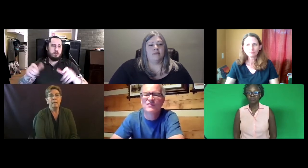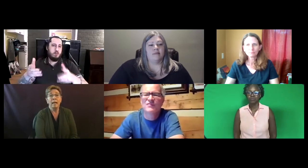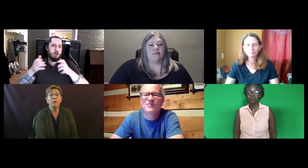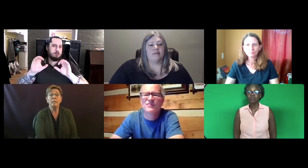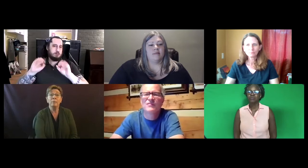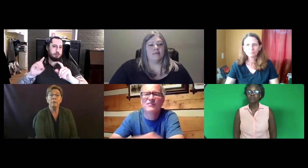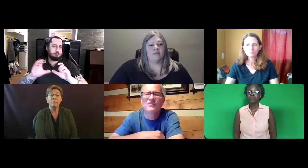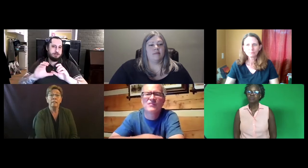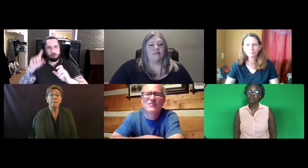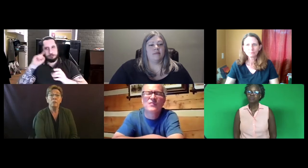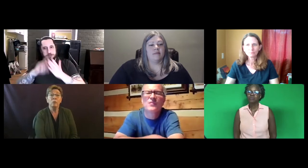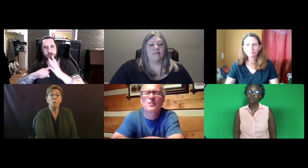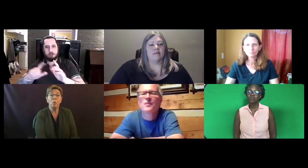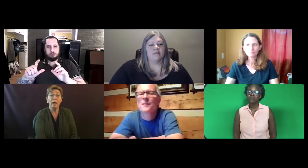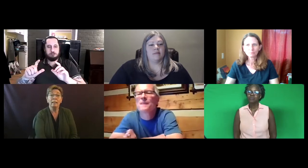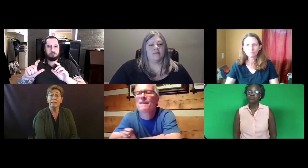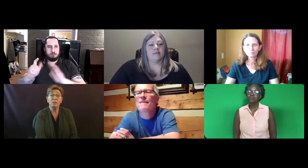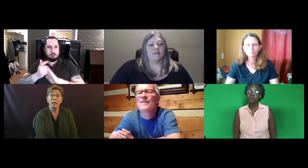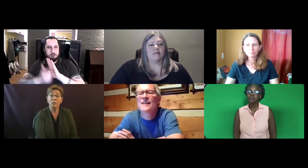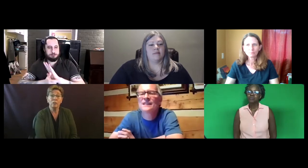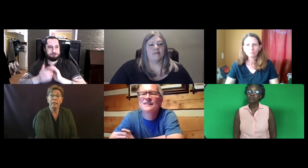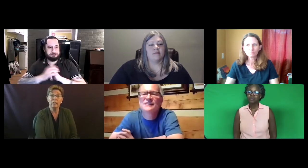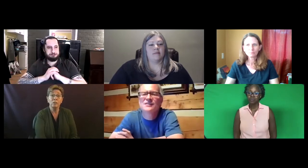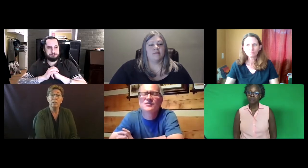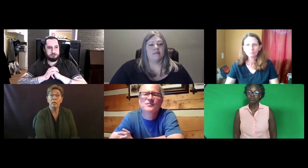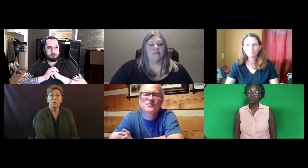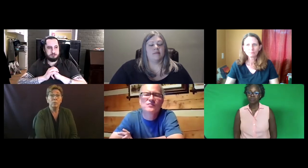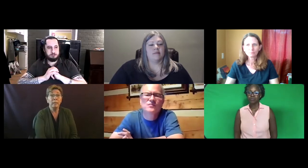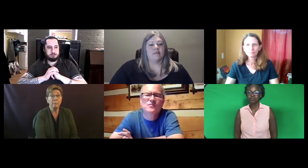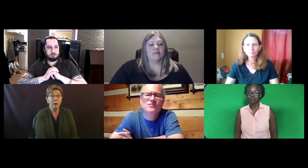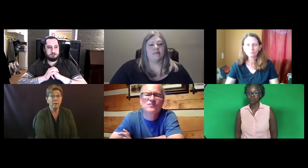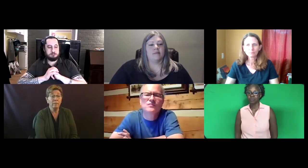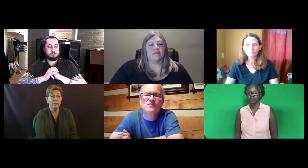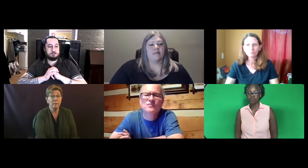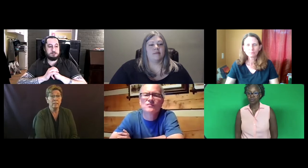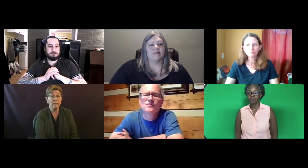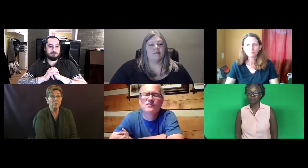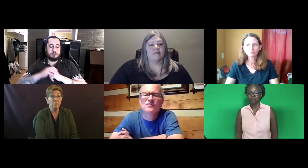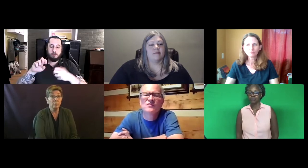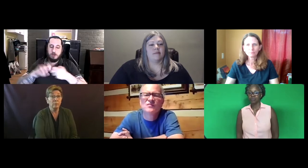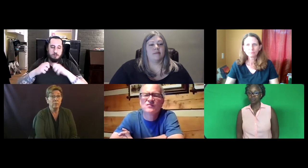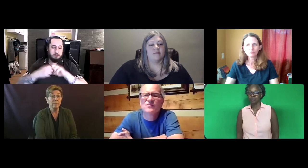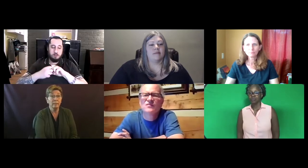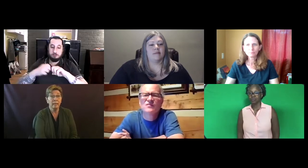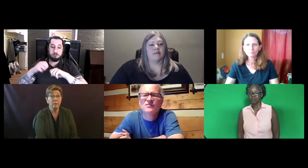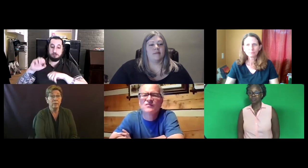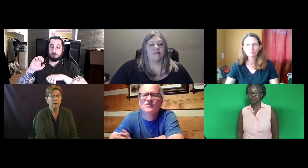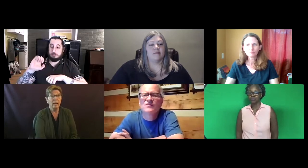A good number of individuals want the educational certification to become part of the statute, to be allowed.